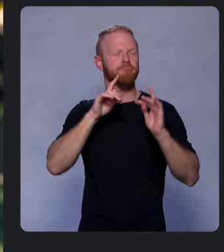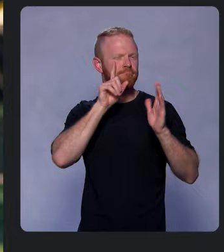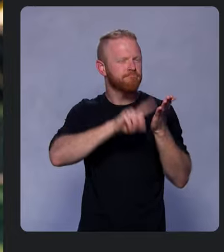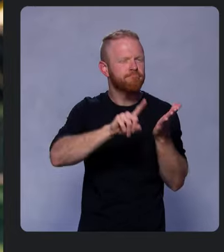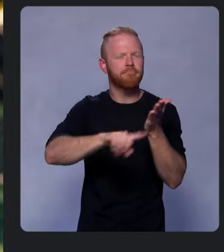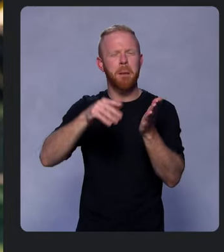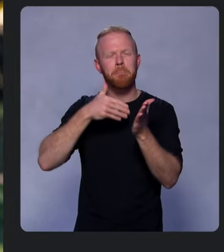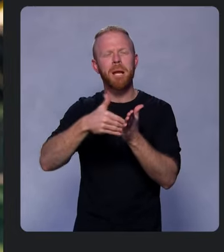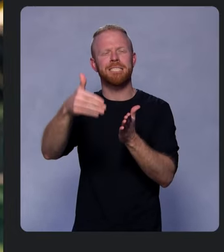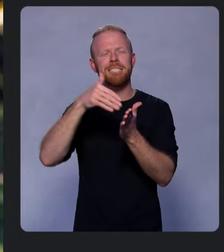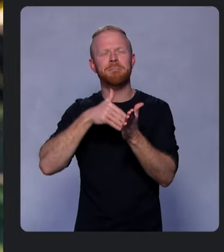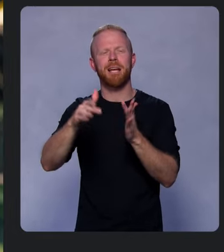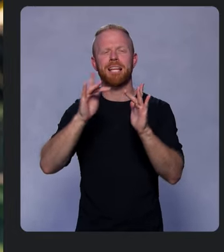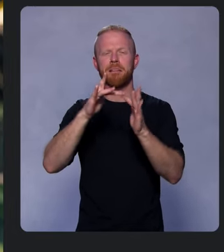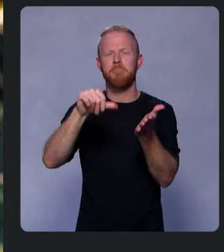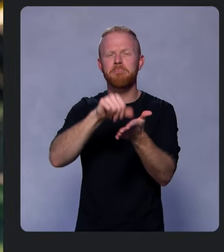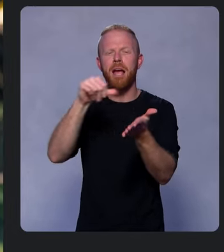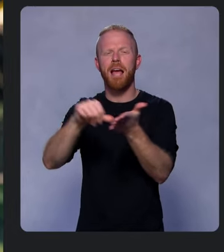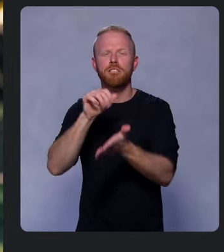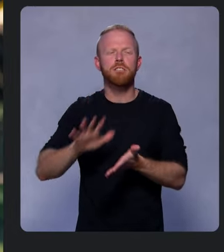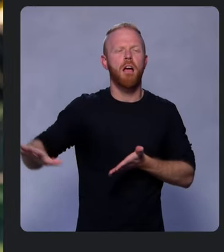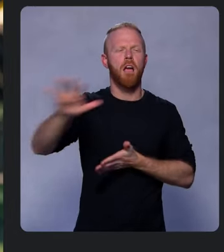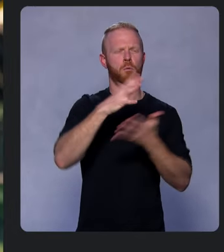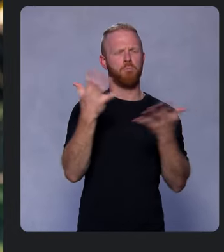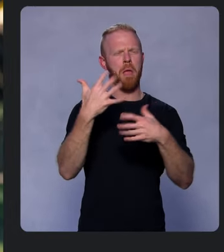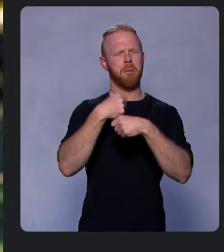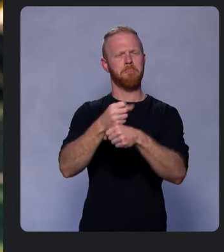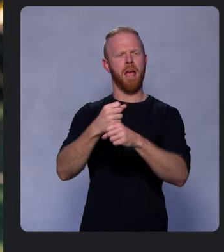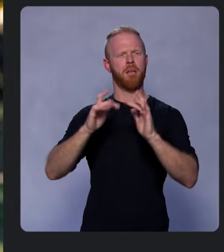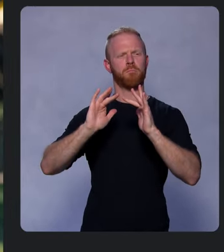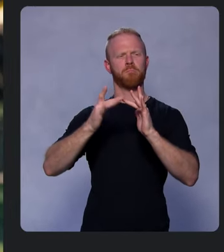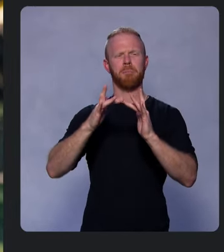to identify what makes a site feel fast to users.